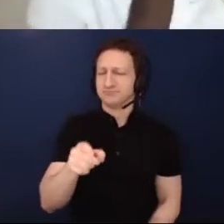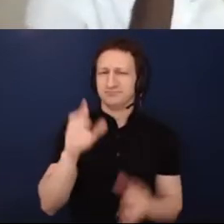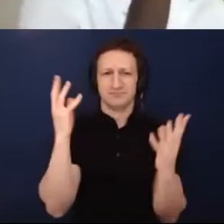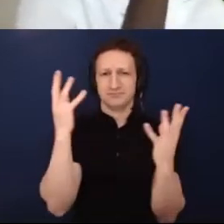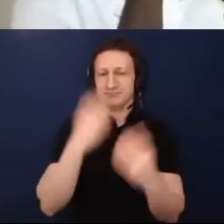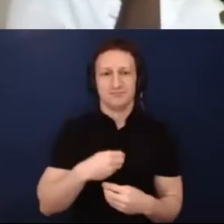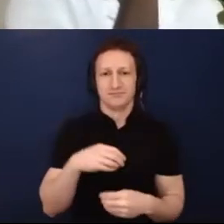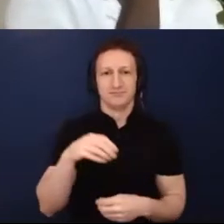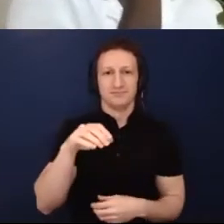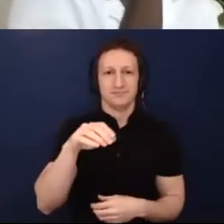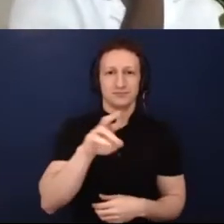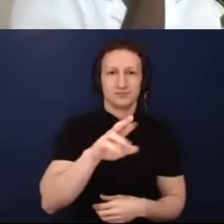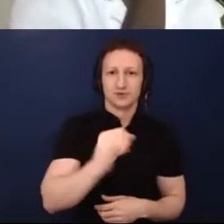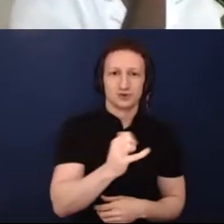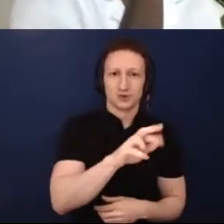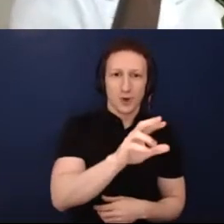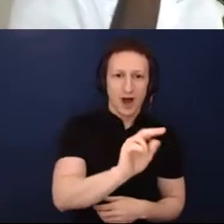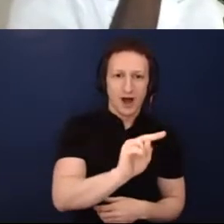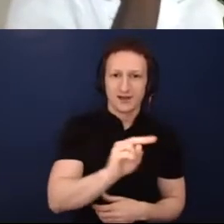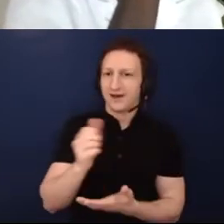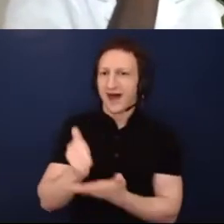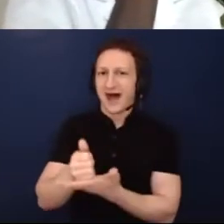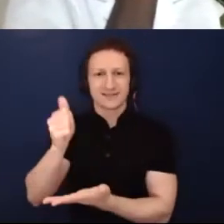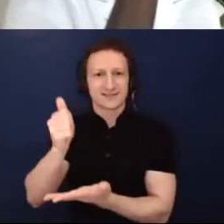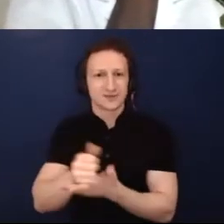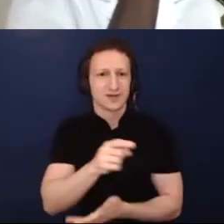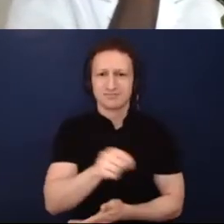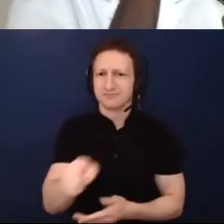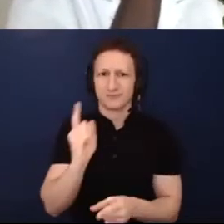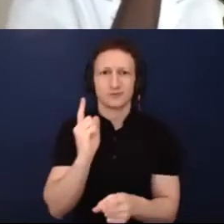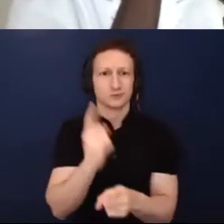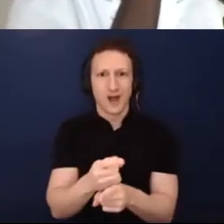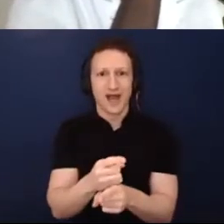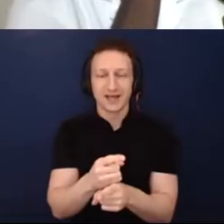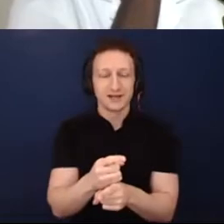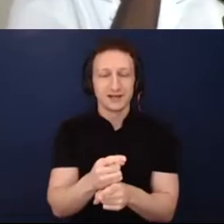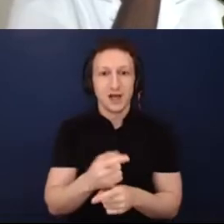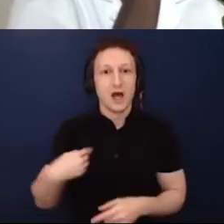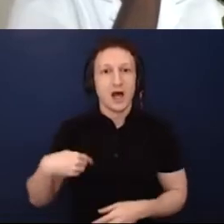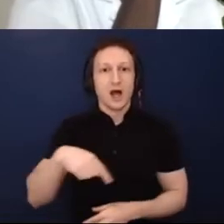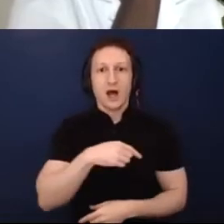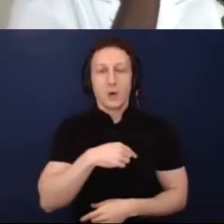great points which are you know just the recognition of limitations that we as